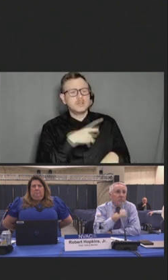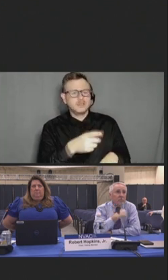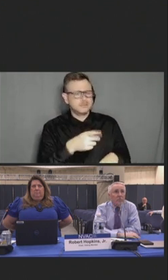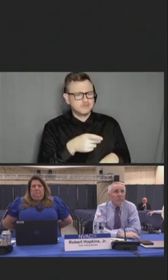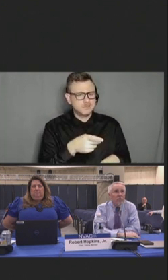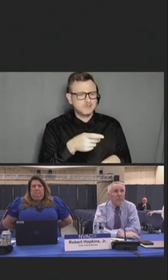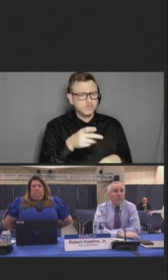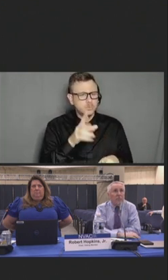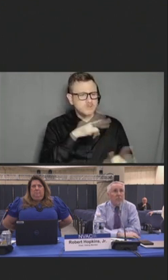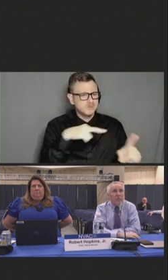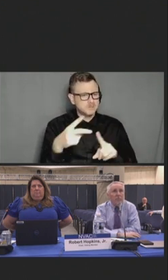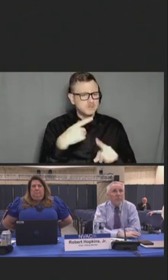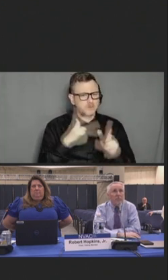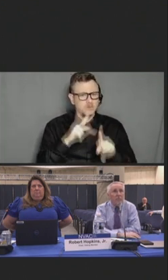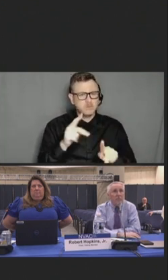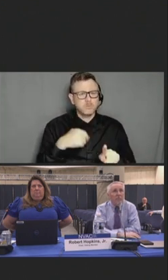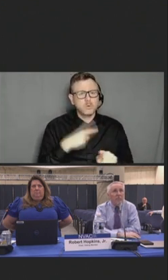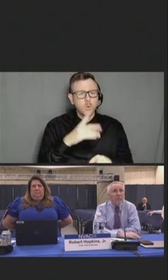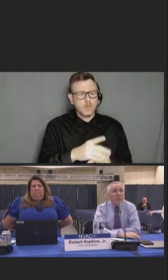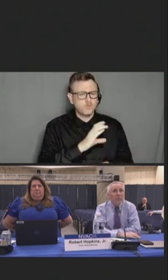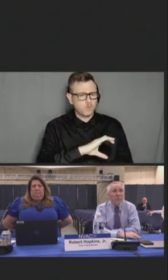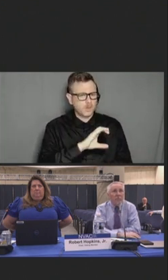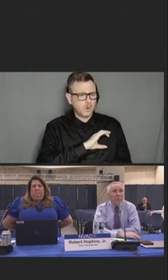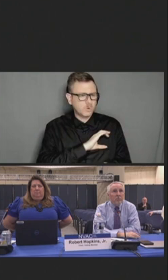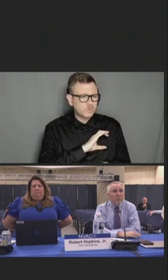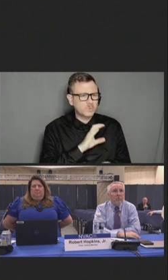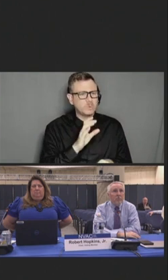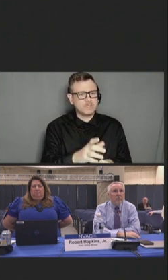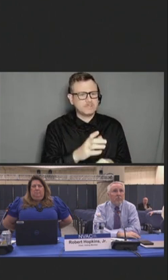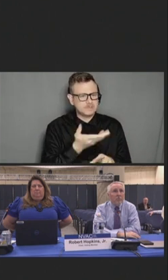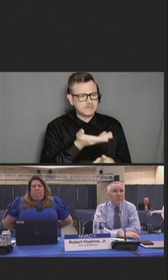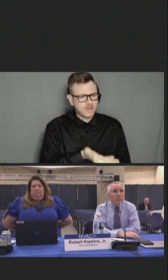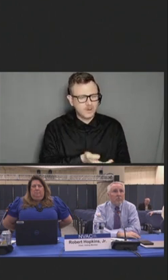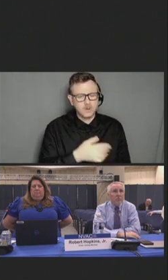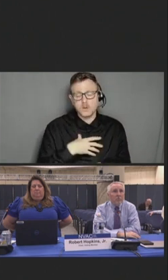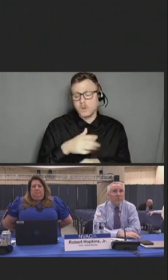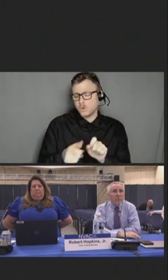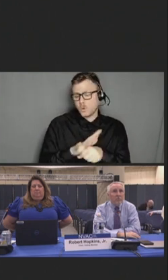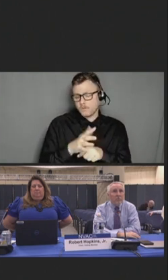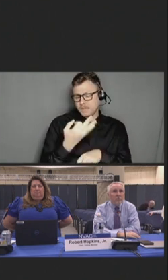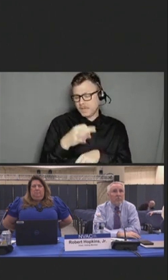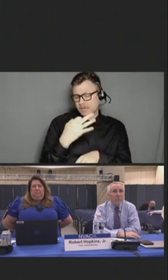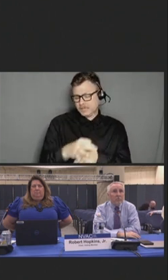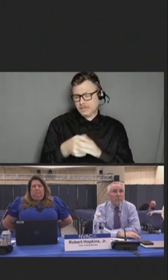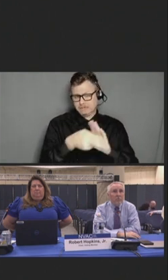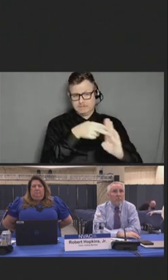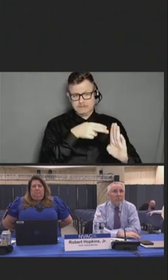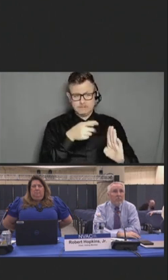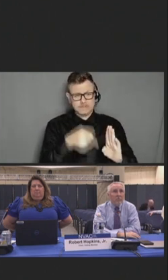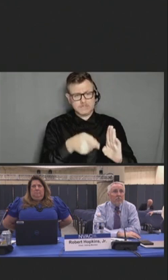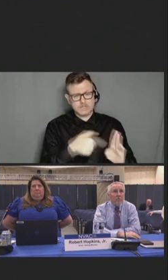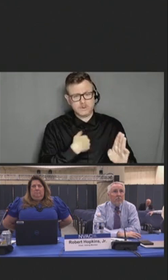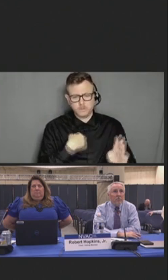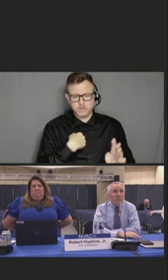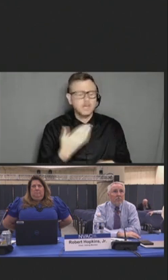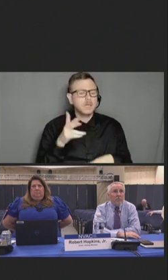or have been rejected by others. COVID-19 stigma can result in part from a lack of knowledge about the virus, including